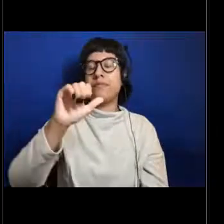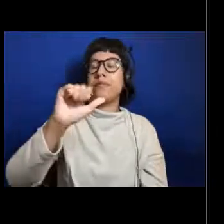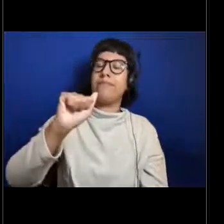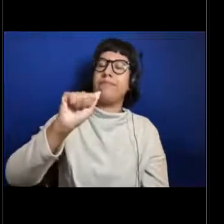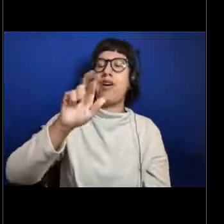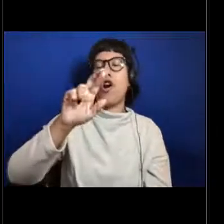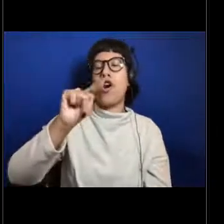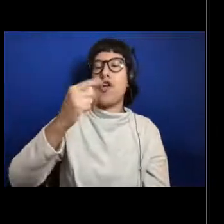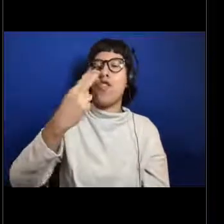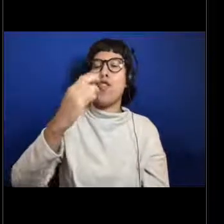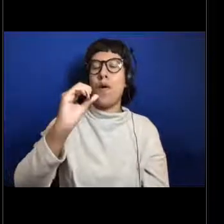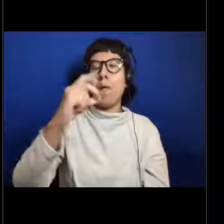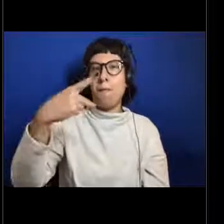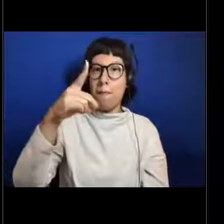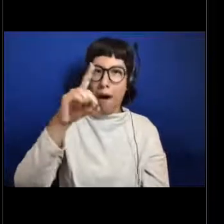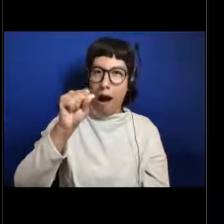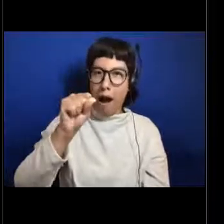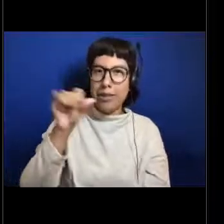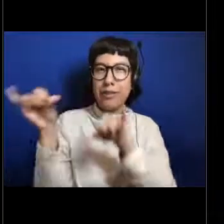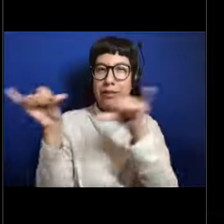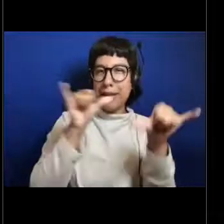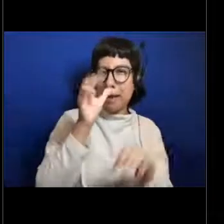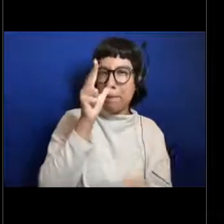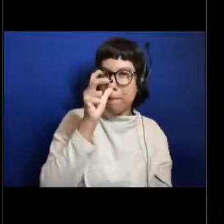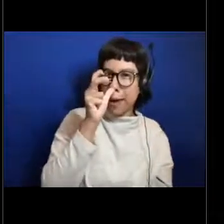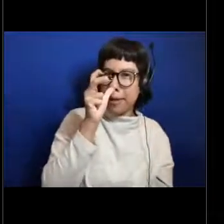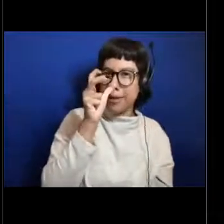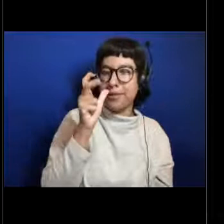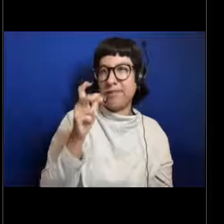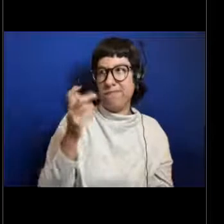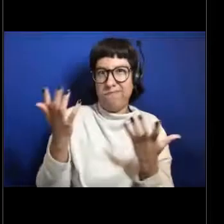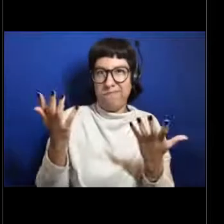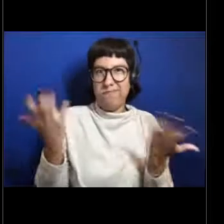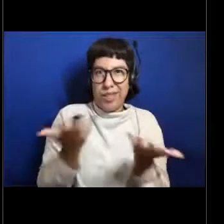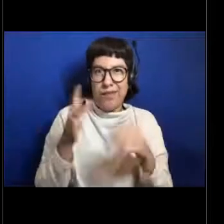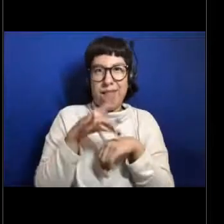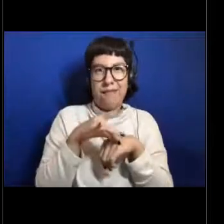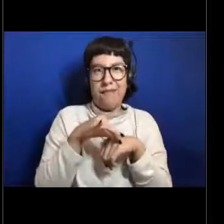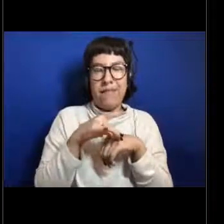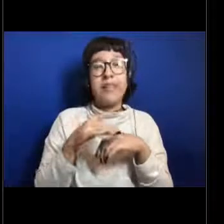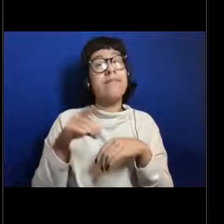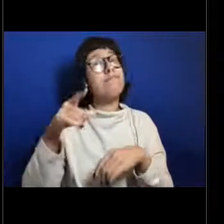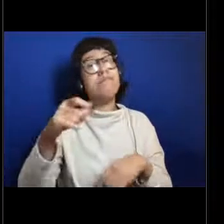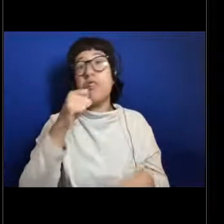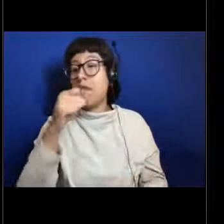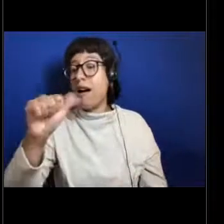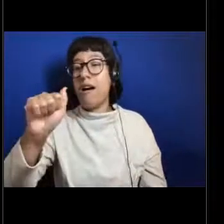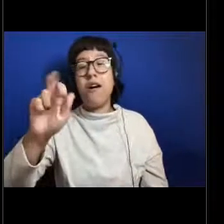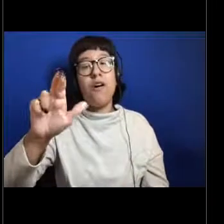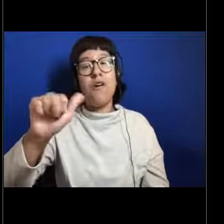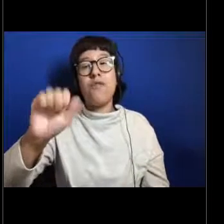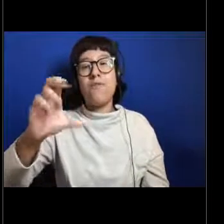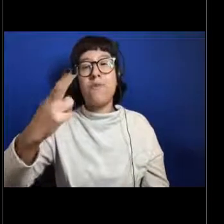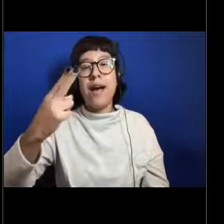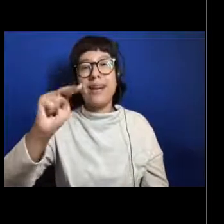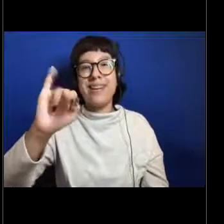It's very similar to all the bugs that we have on land, these are not arachnids or what true spiders are